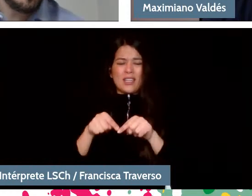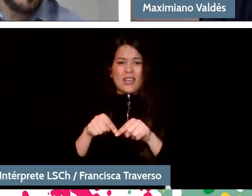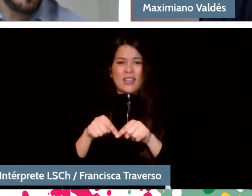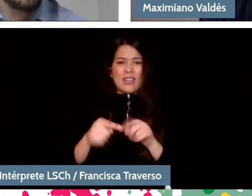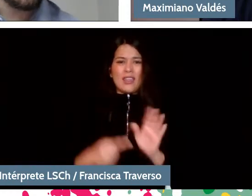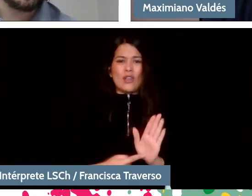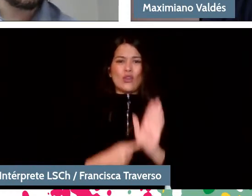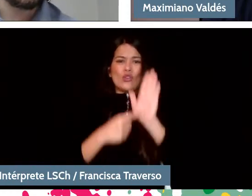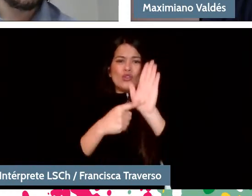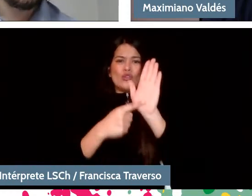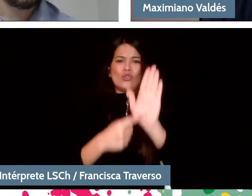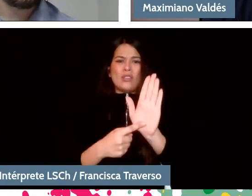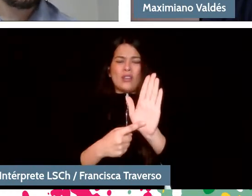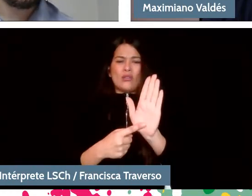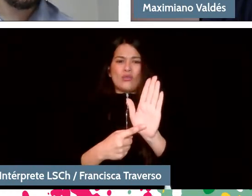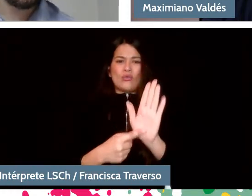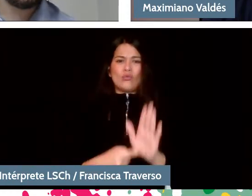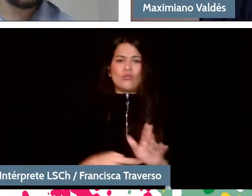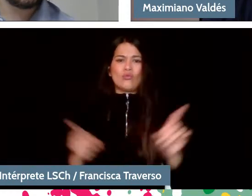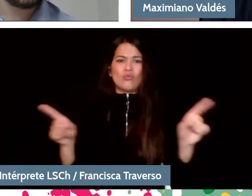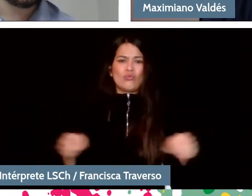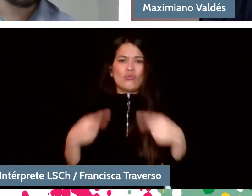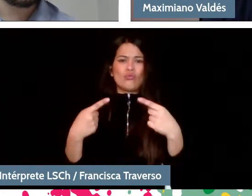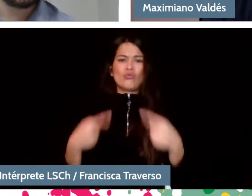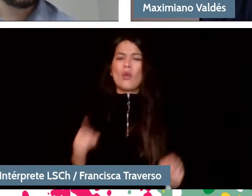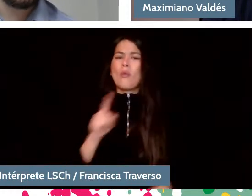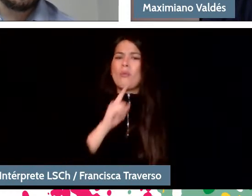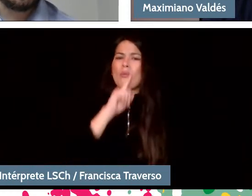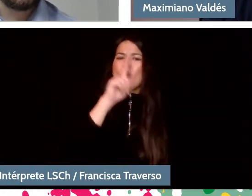A very specific question. How do you see that situation in Syria today?